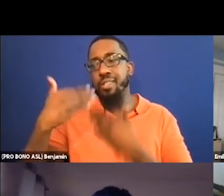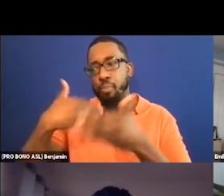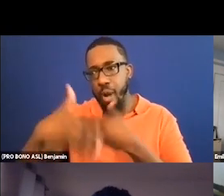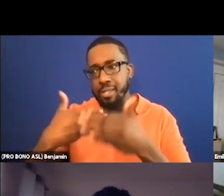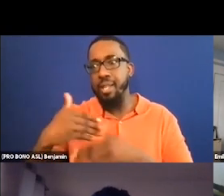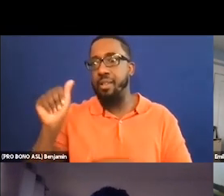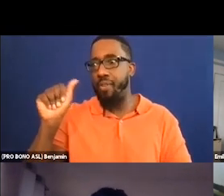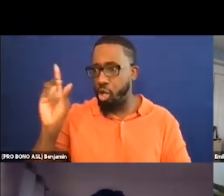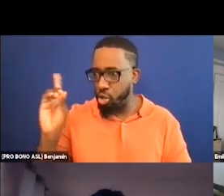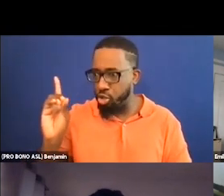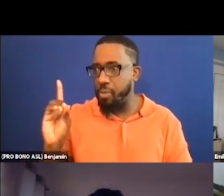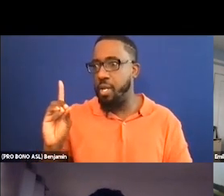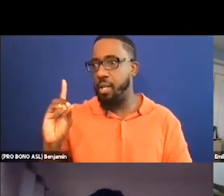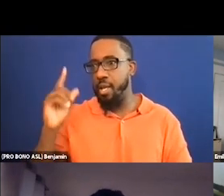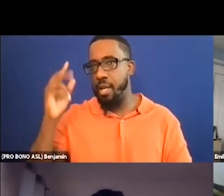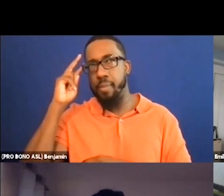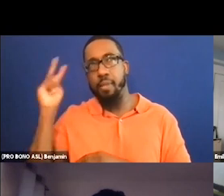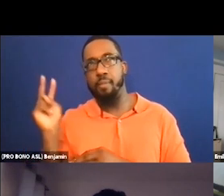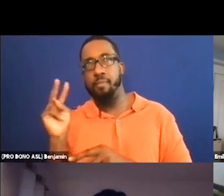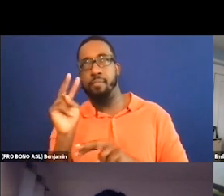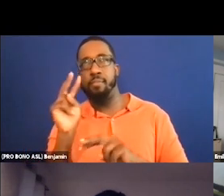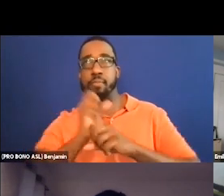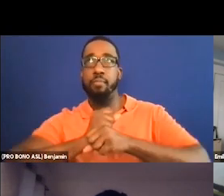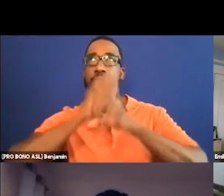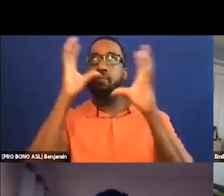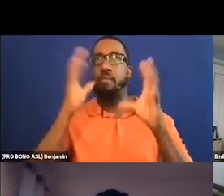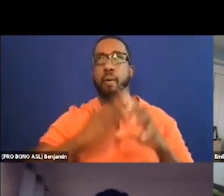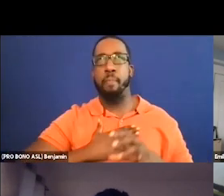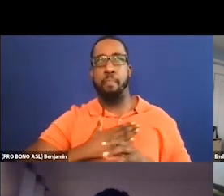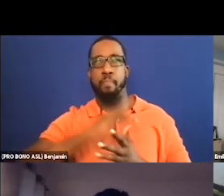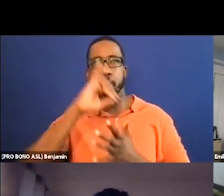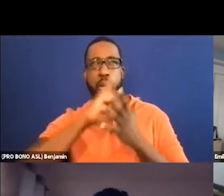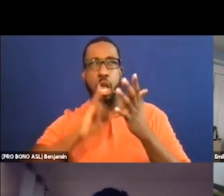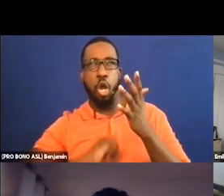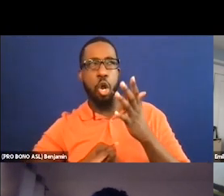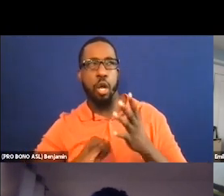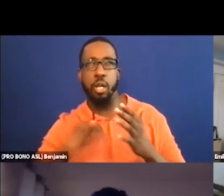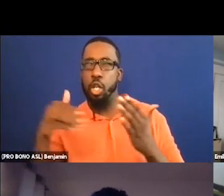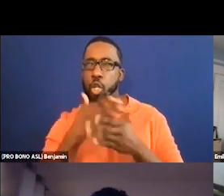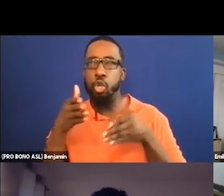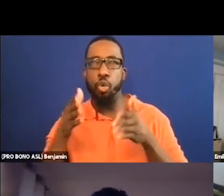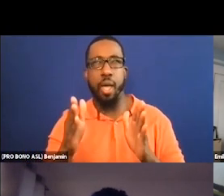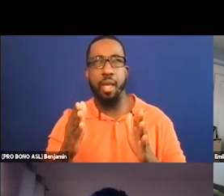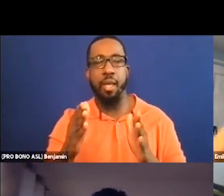about their art form in a completely new way. And they end up -- they start thinking oh, this is the